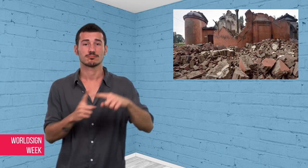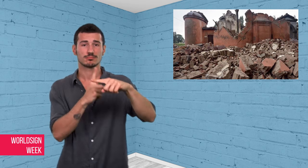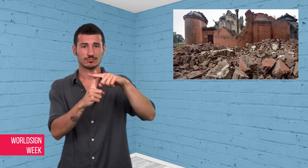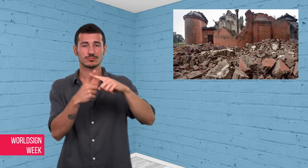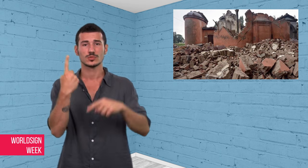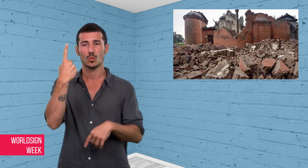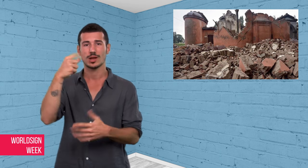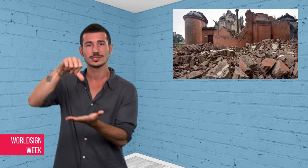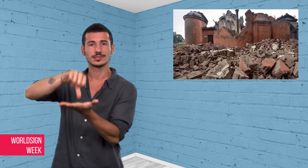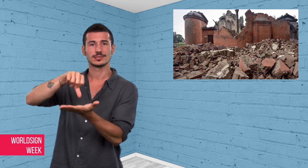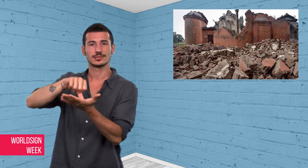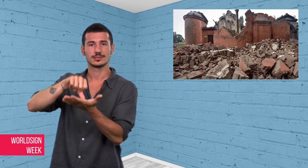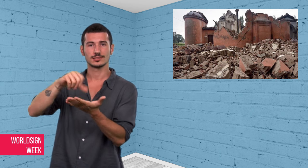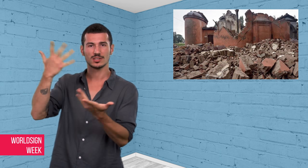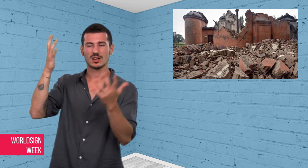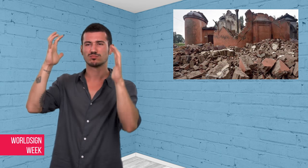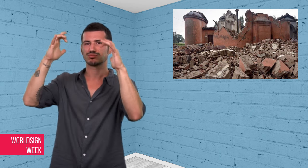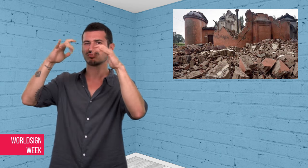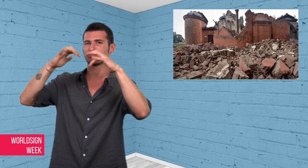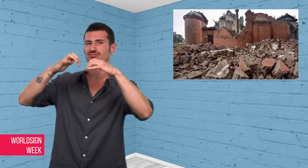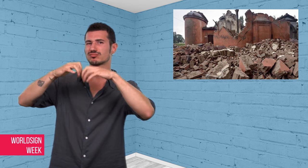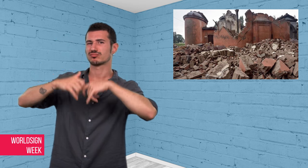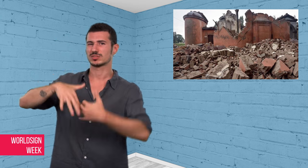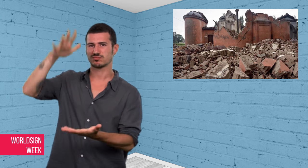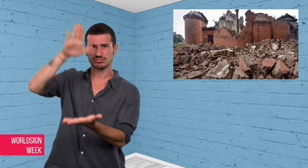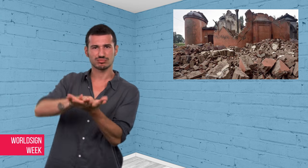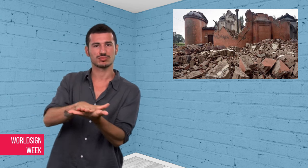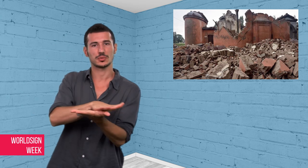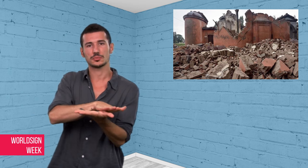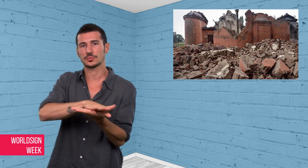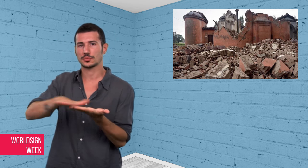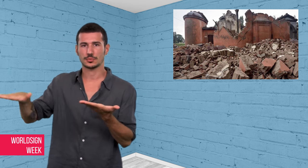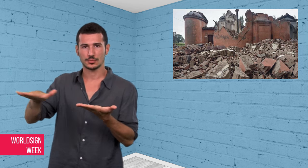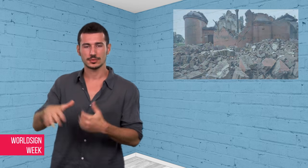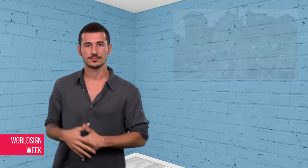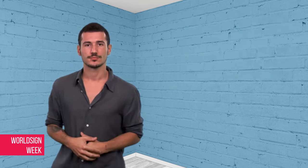actually disappeared when it was flattened by the